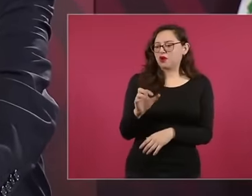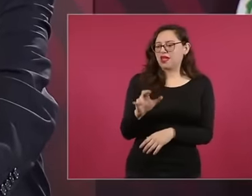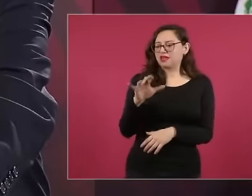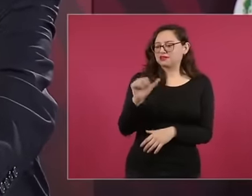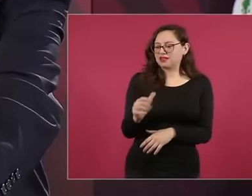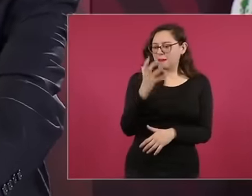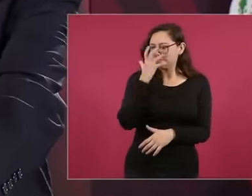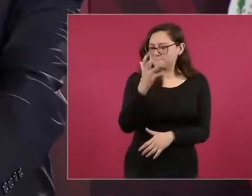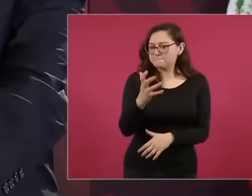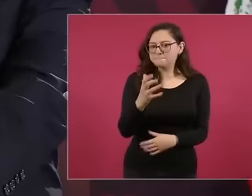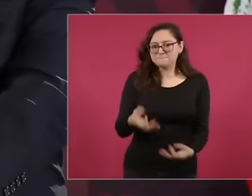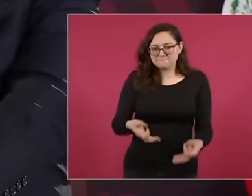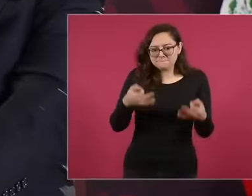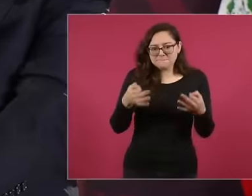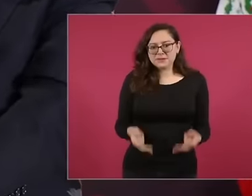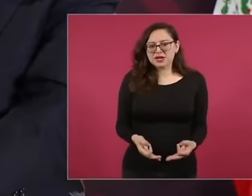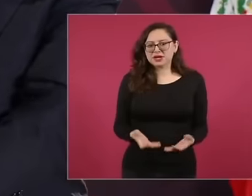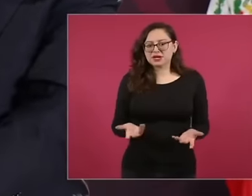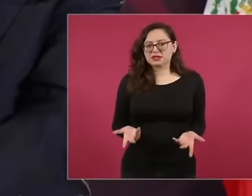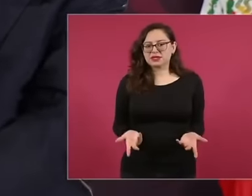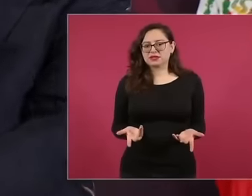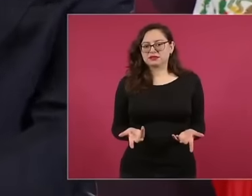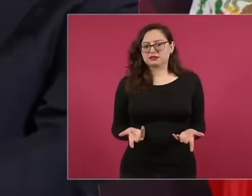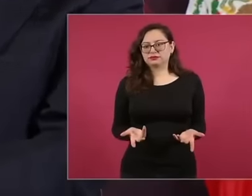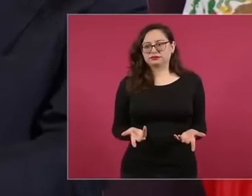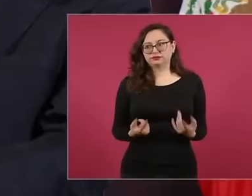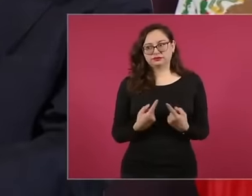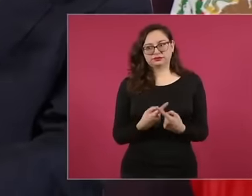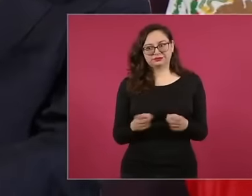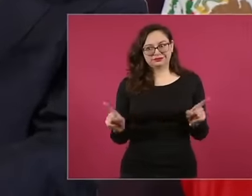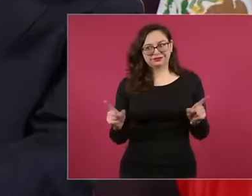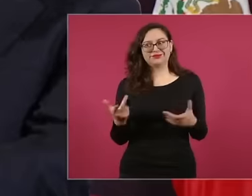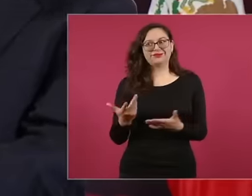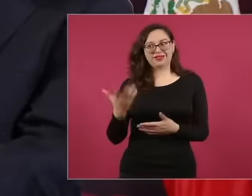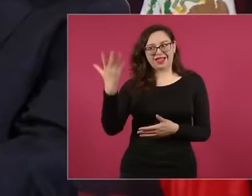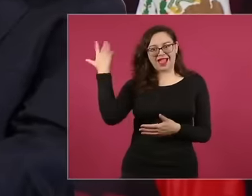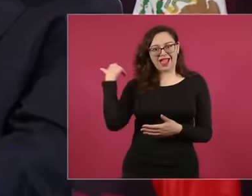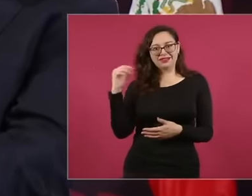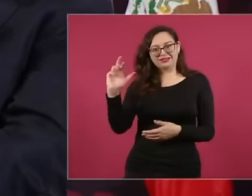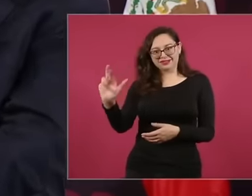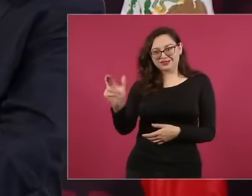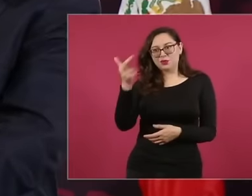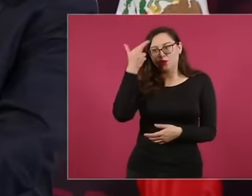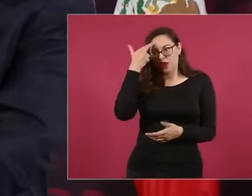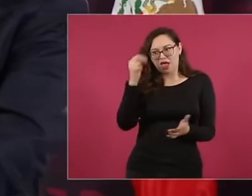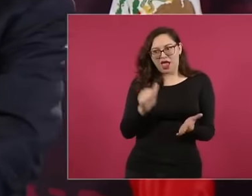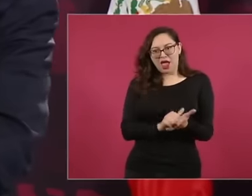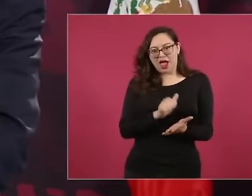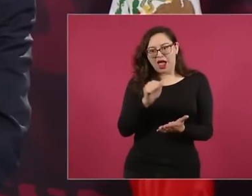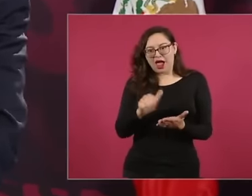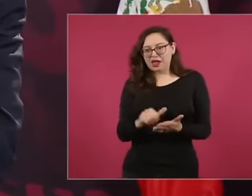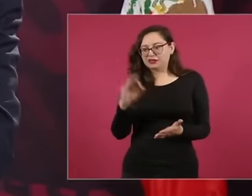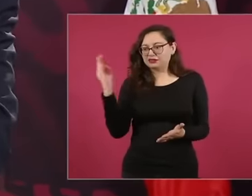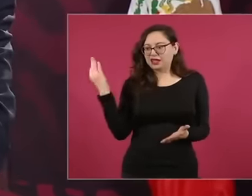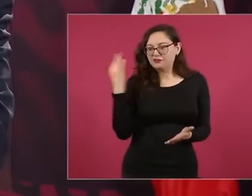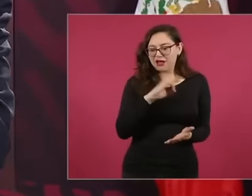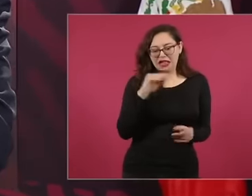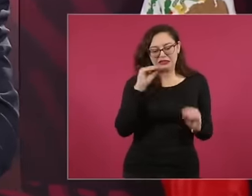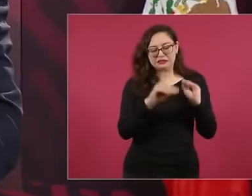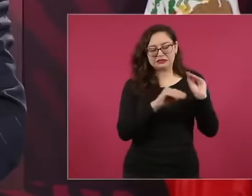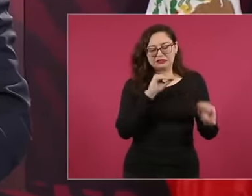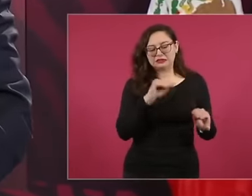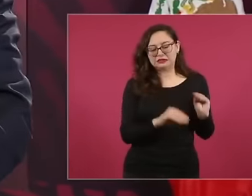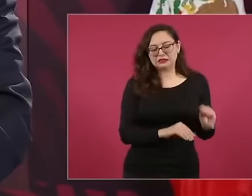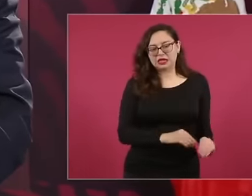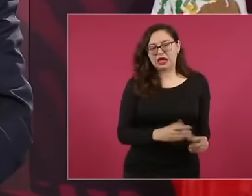they falsified the minutes, they stuffed the ballot boxes, the